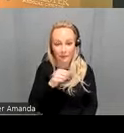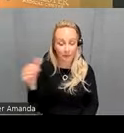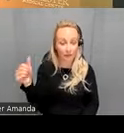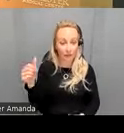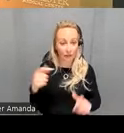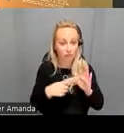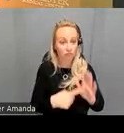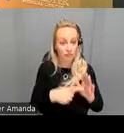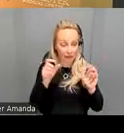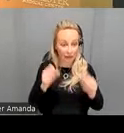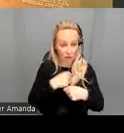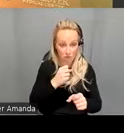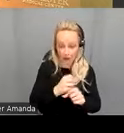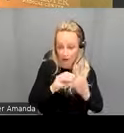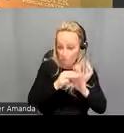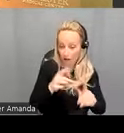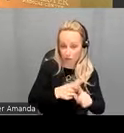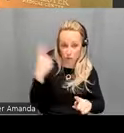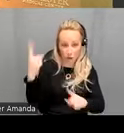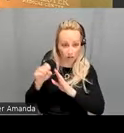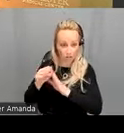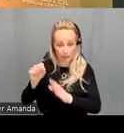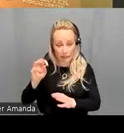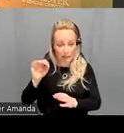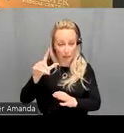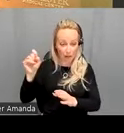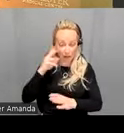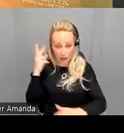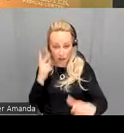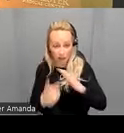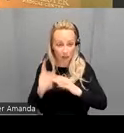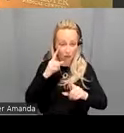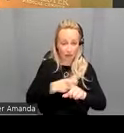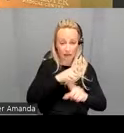can you make a model with one sample and then kind of predict diagnosis an entirely different sample